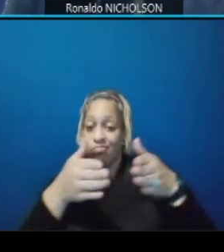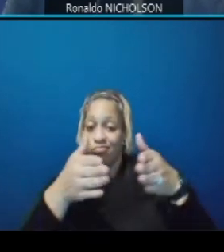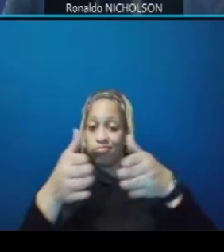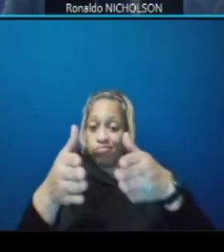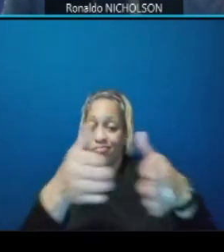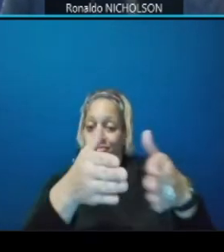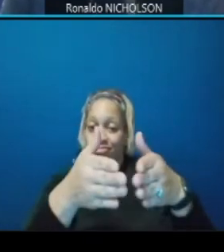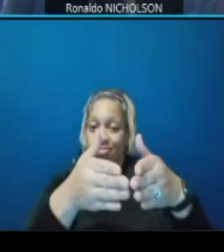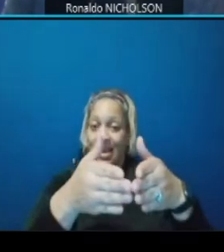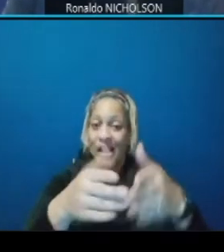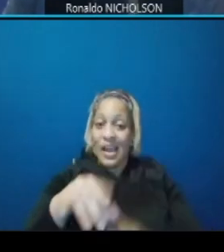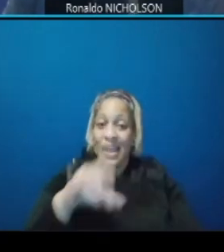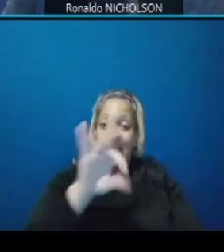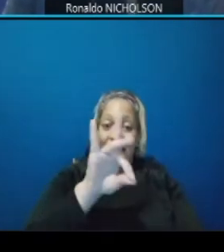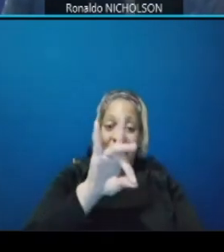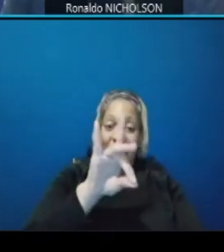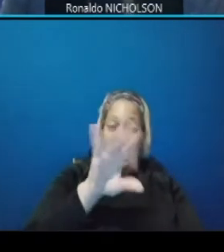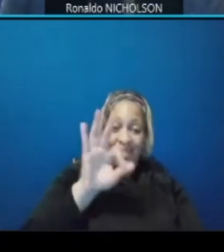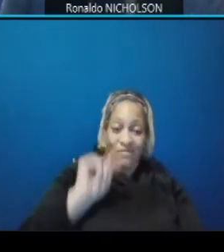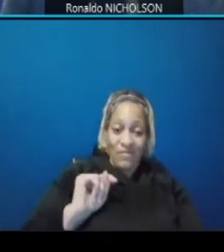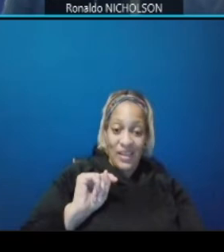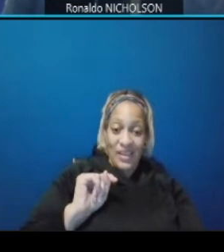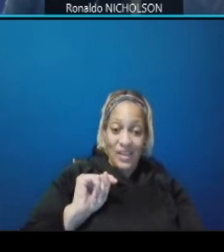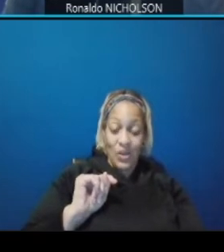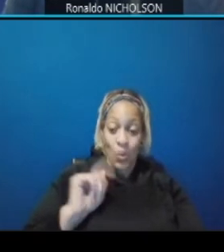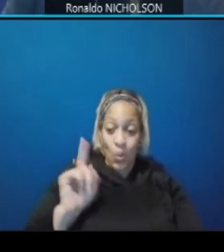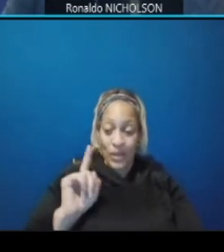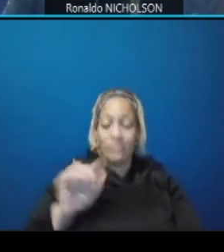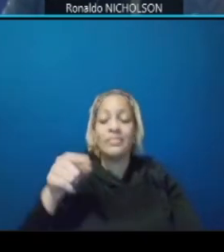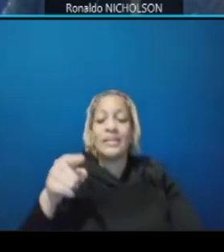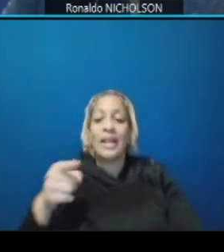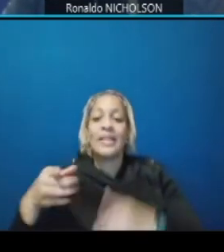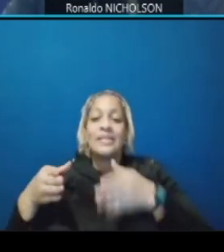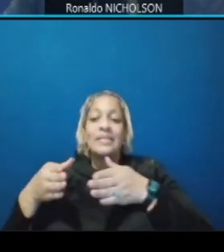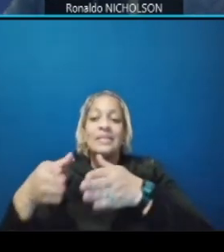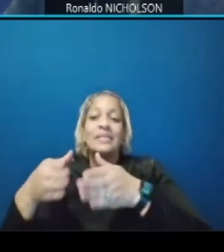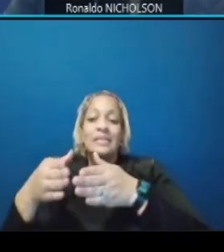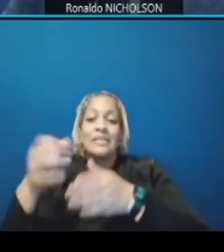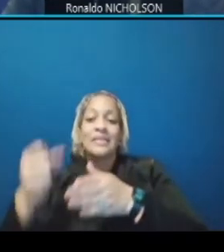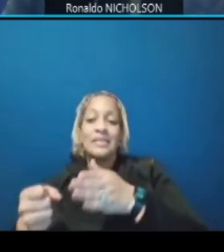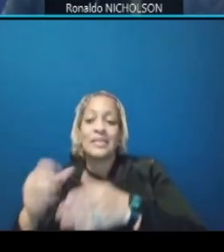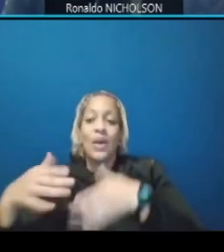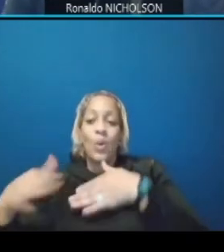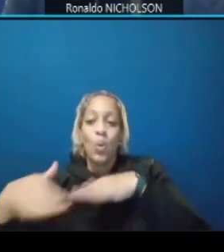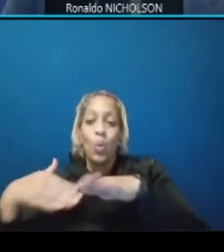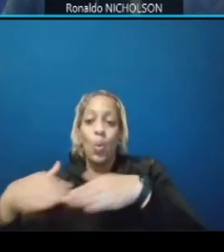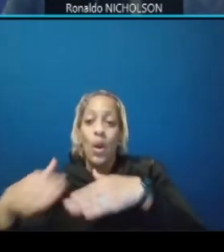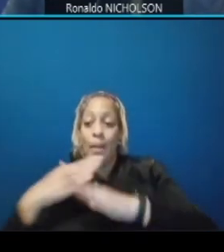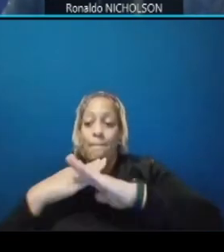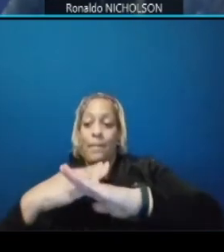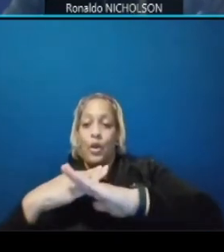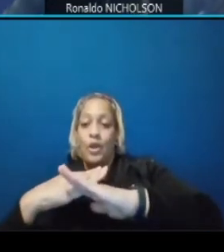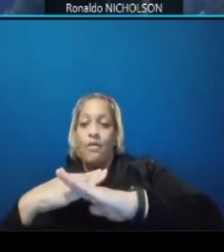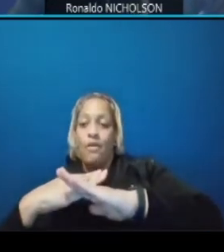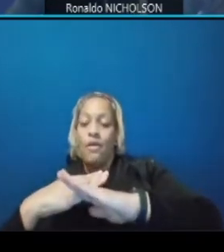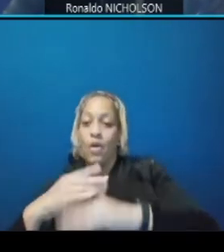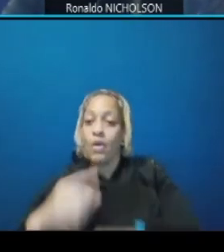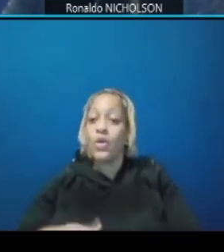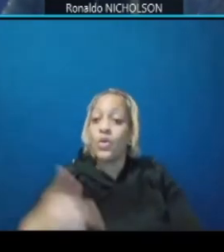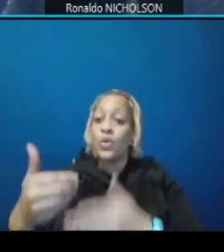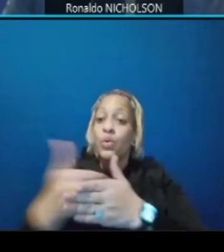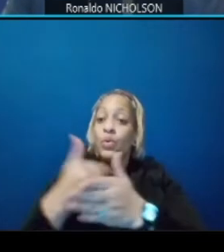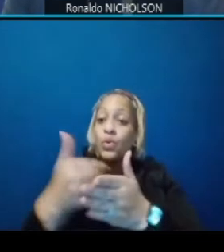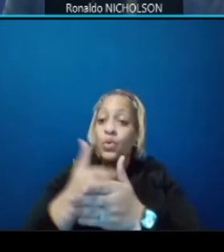with eight foot of that being sidewalk again barrier protected new street lights with led for